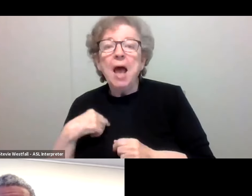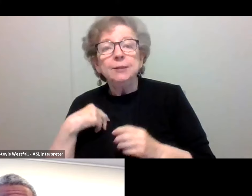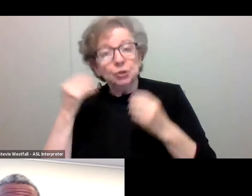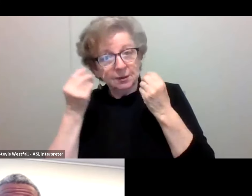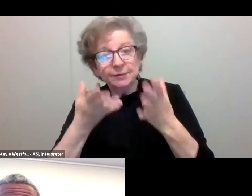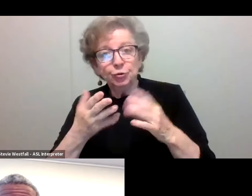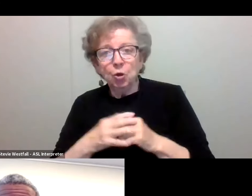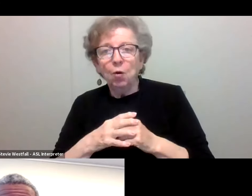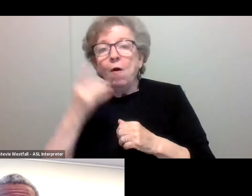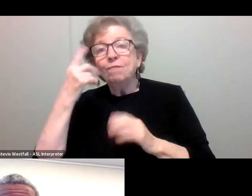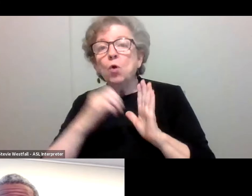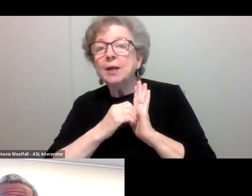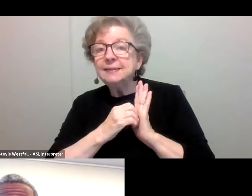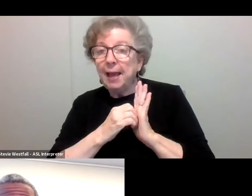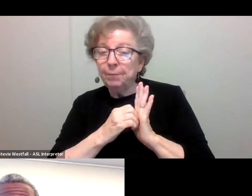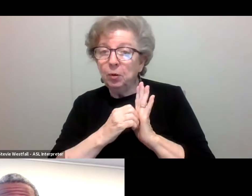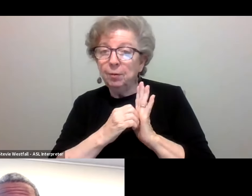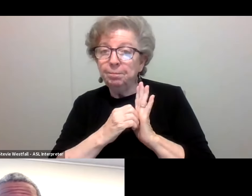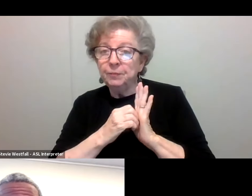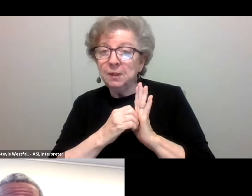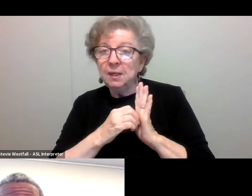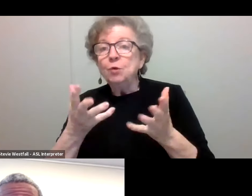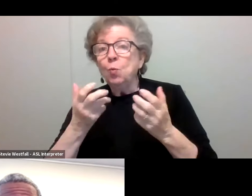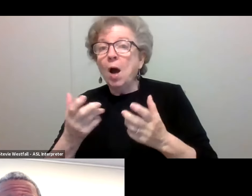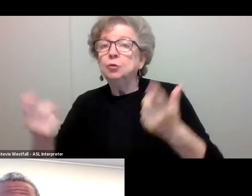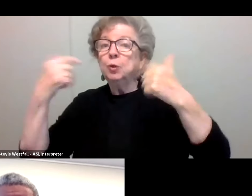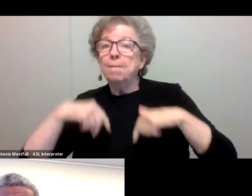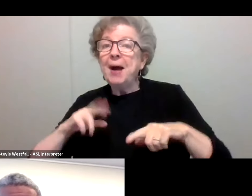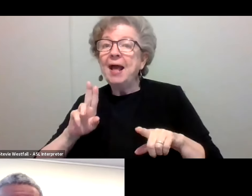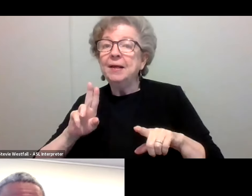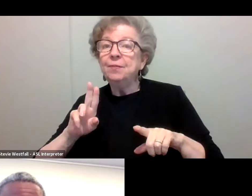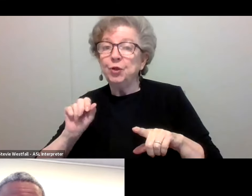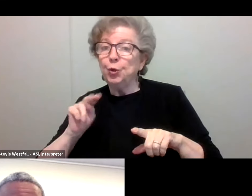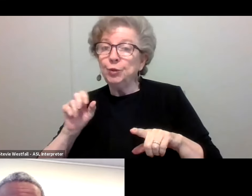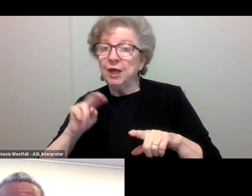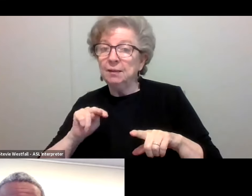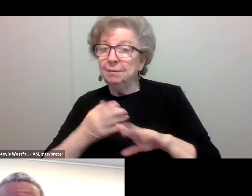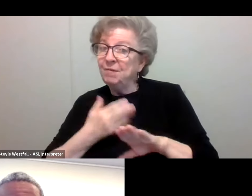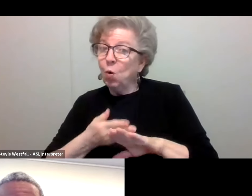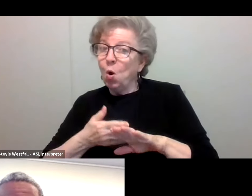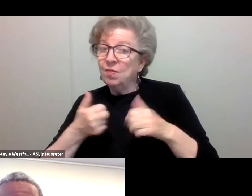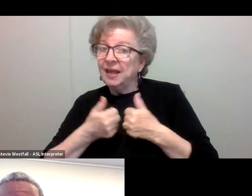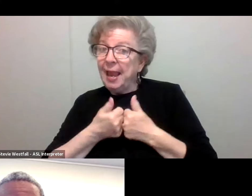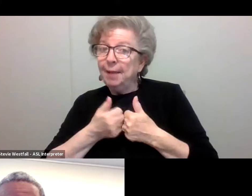For example, if you wanna come by the Union before the game, there'll be lawn games happening